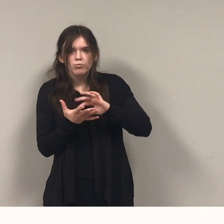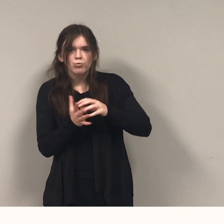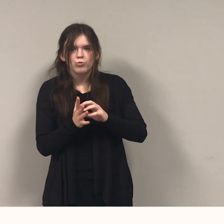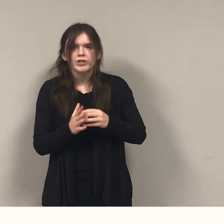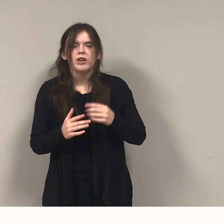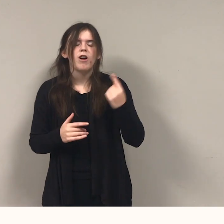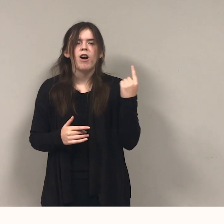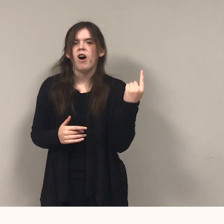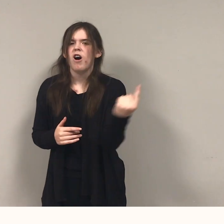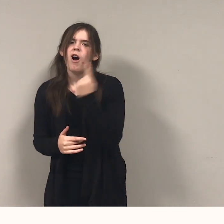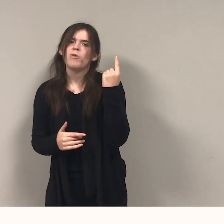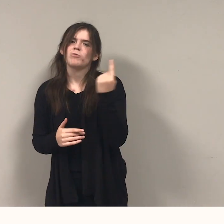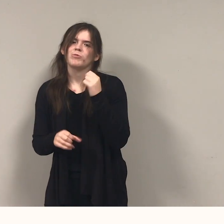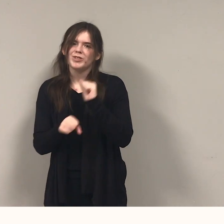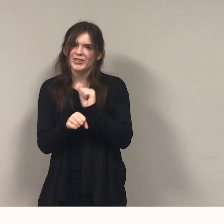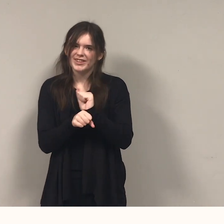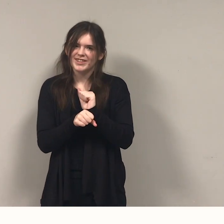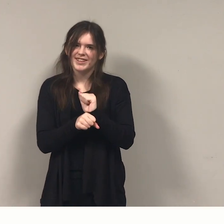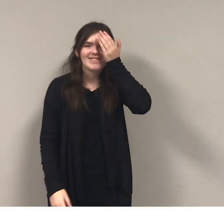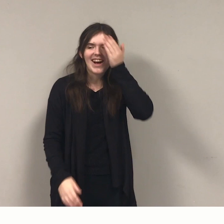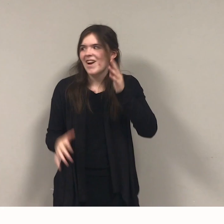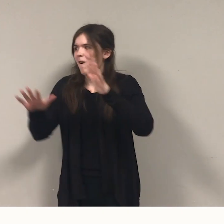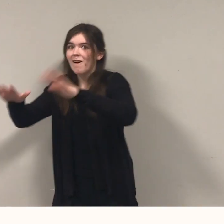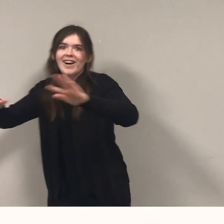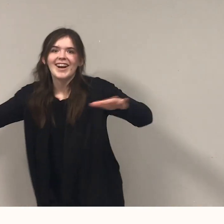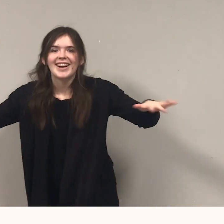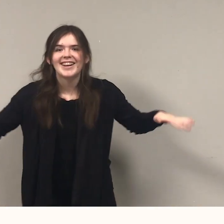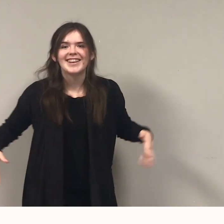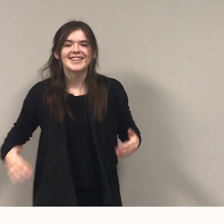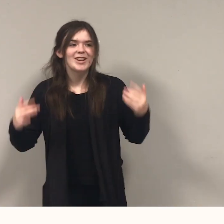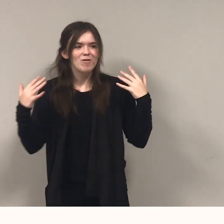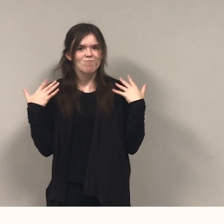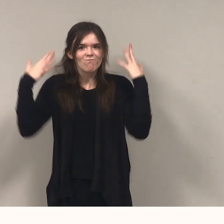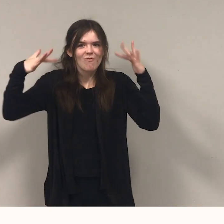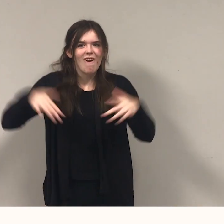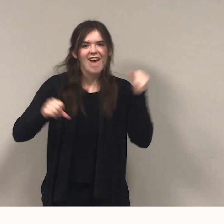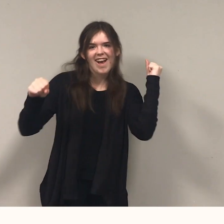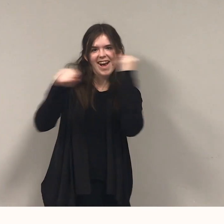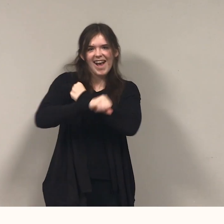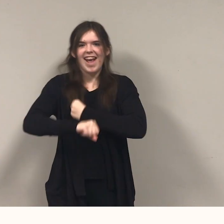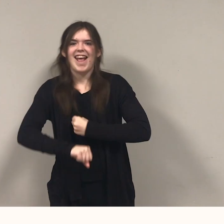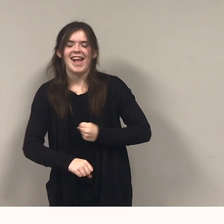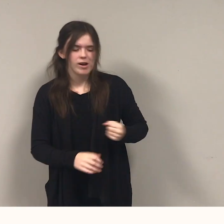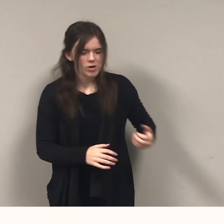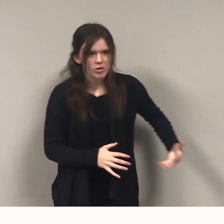Pirate rumbles, "SNOWBALL FIGHT!" Heaves the snow with all her might.